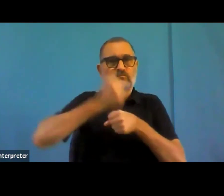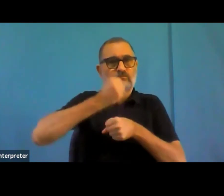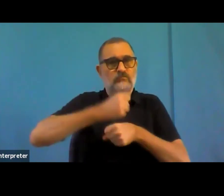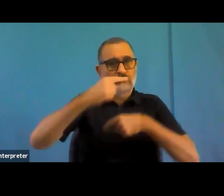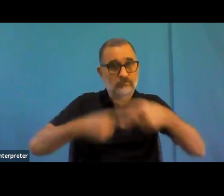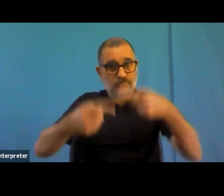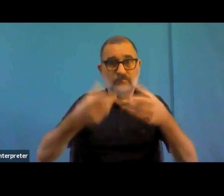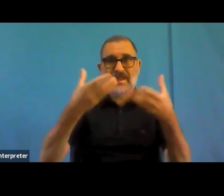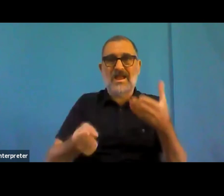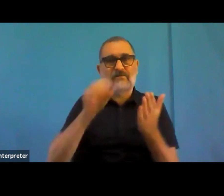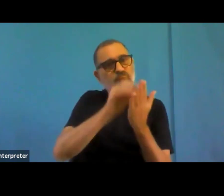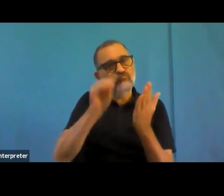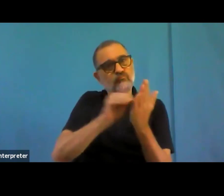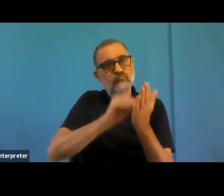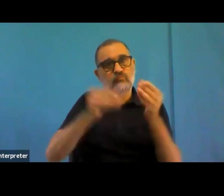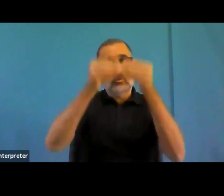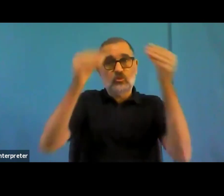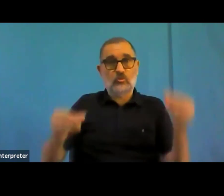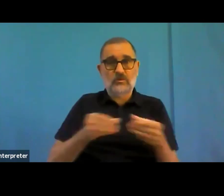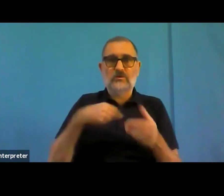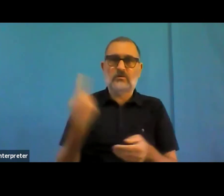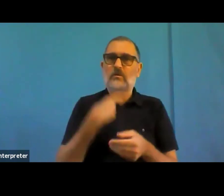So of course, that is not the way the director was meant to be.